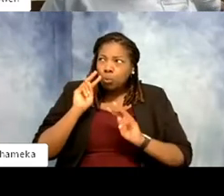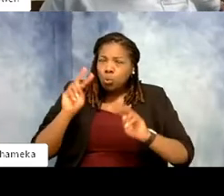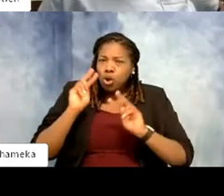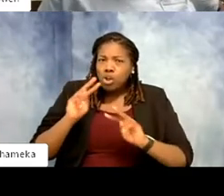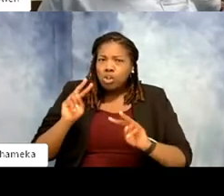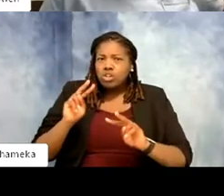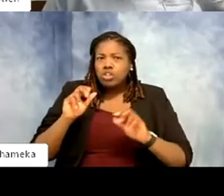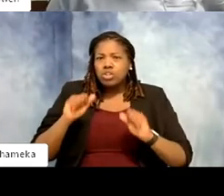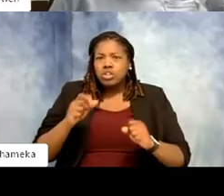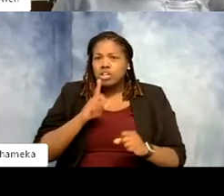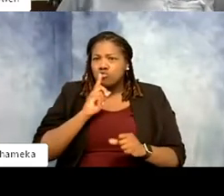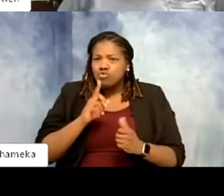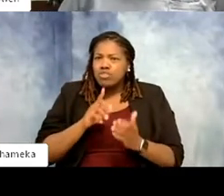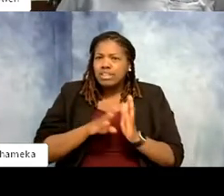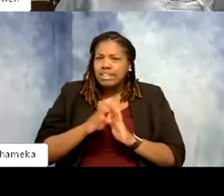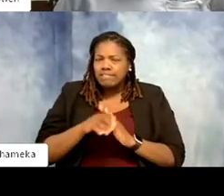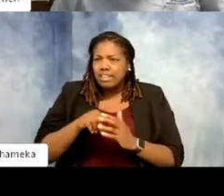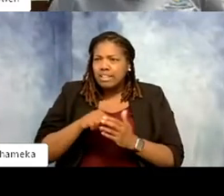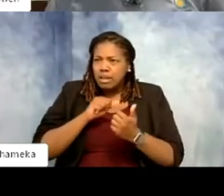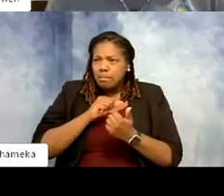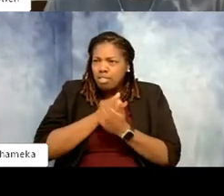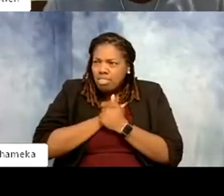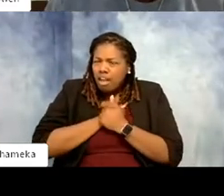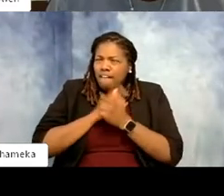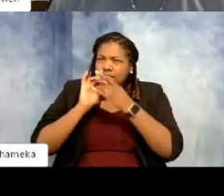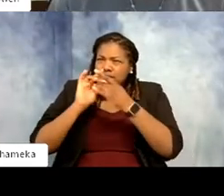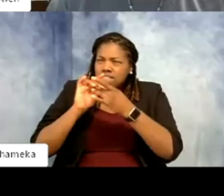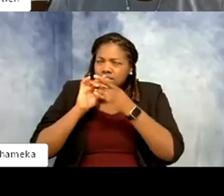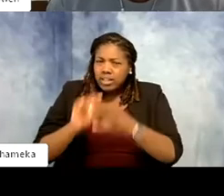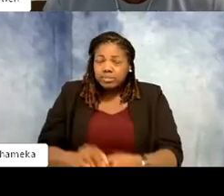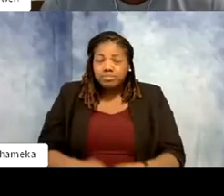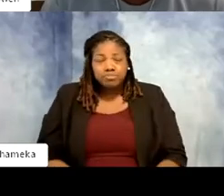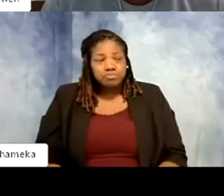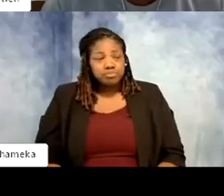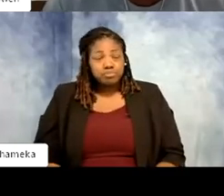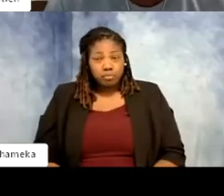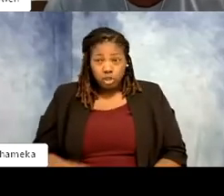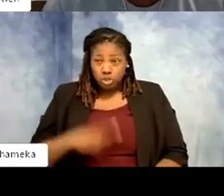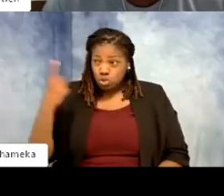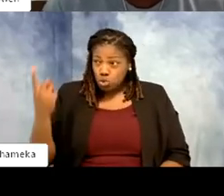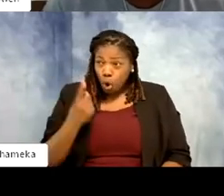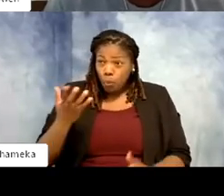you can really develop a love for them. Gwen, did you always want to be a bird keeper?